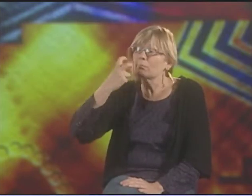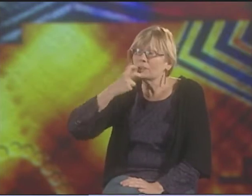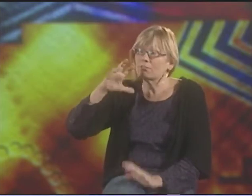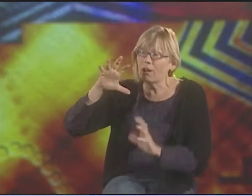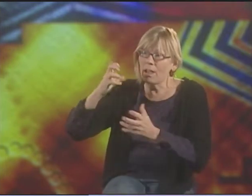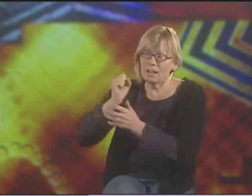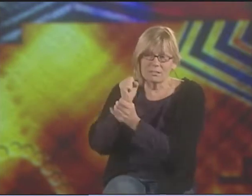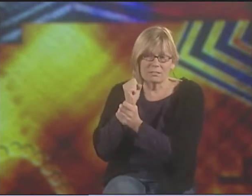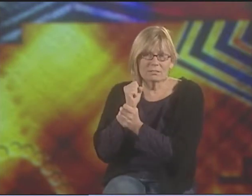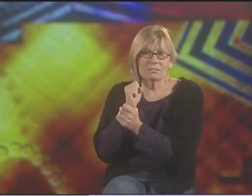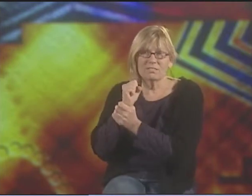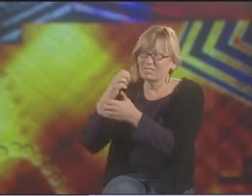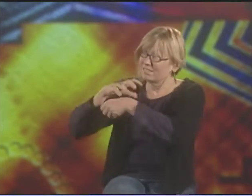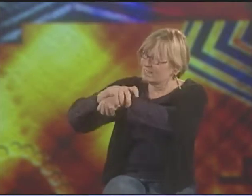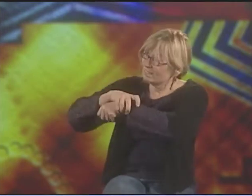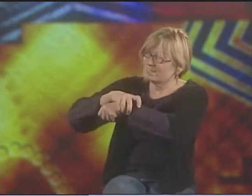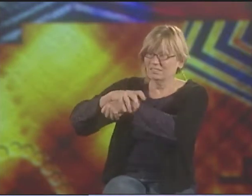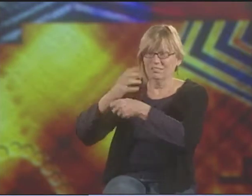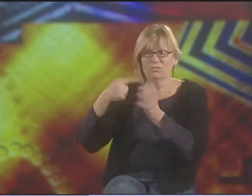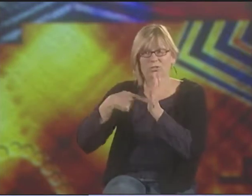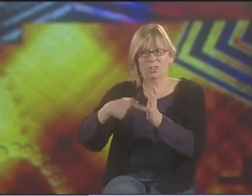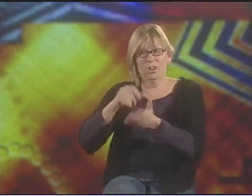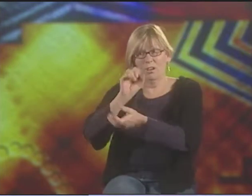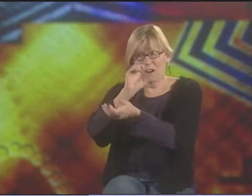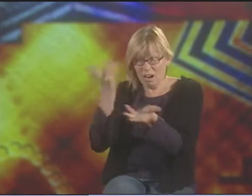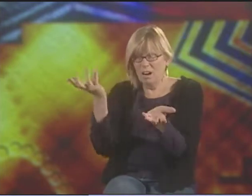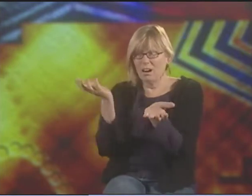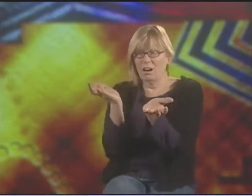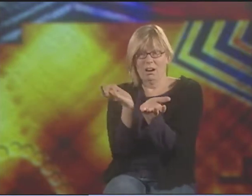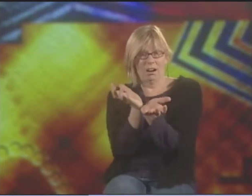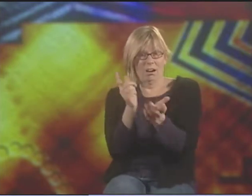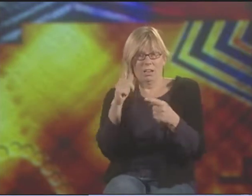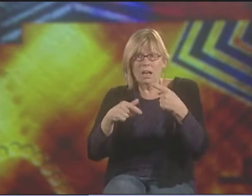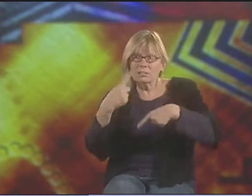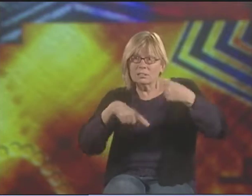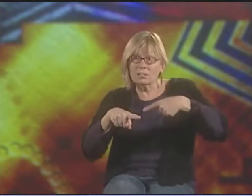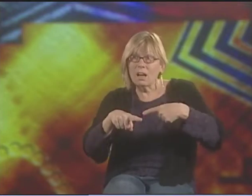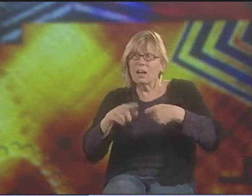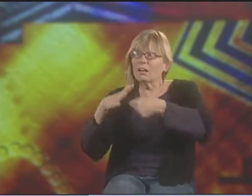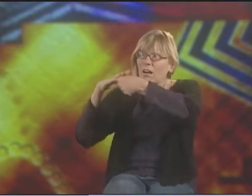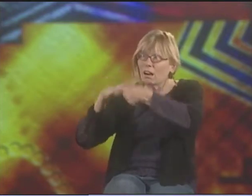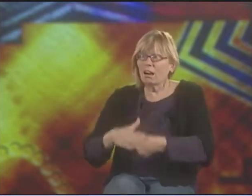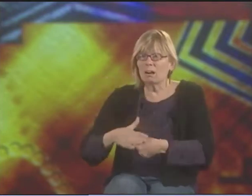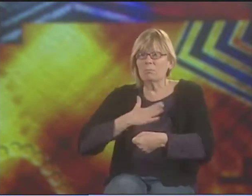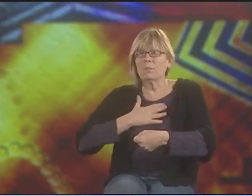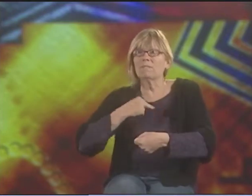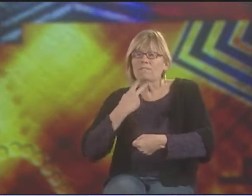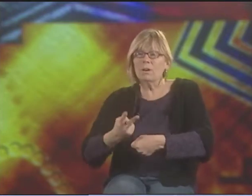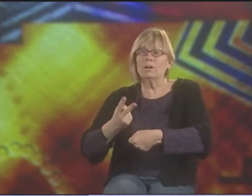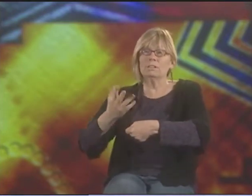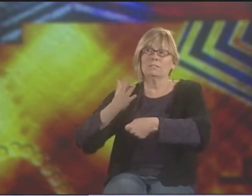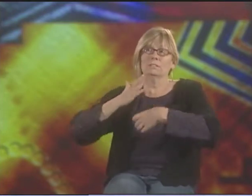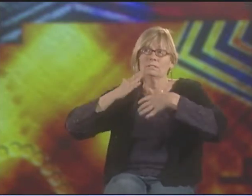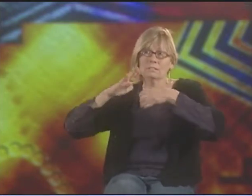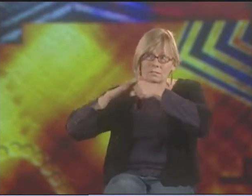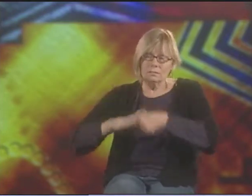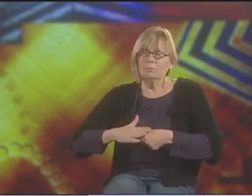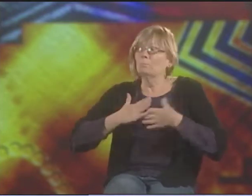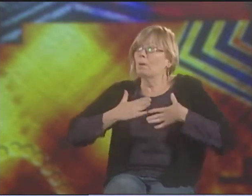"MEMORIES OF SPEECH CLASS" SHOWS THAT OPPRESSION CHOSE THE HANDS PUT TOGETHER AND TIED TOGETHER SO THAT WE COULDN'T SIGN.